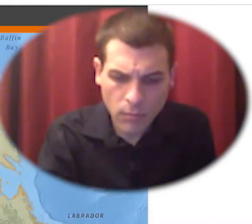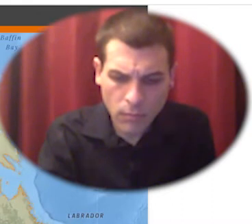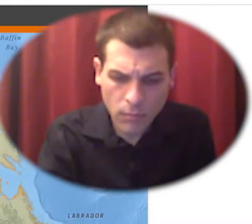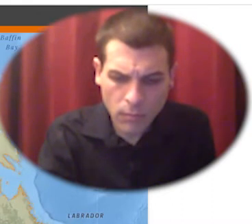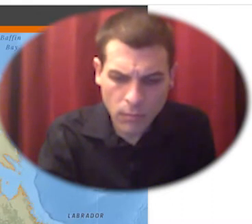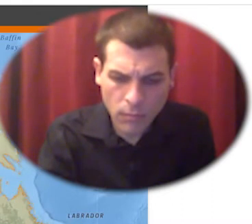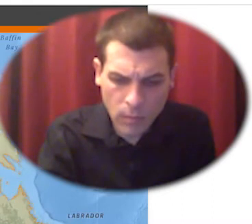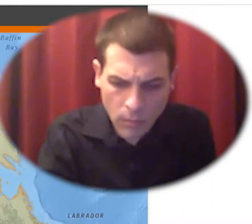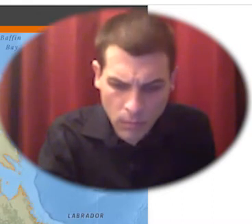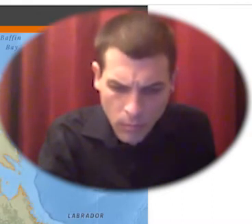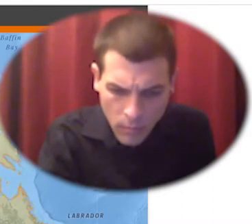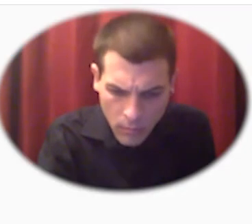okay and sylvanaqua farms